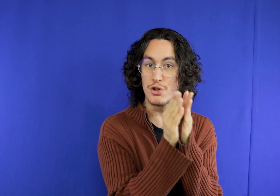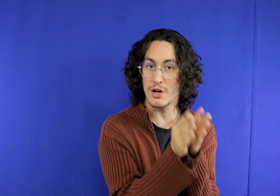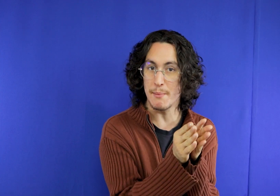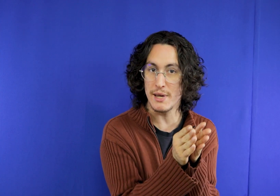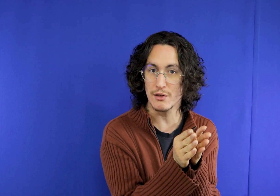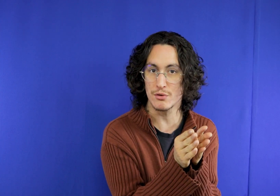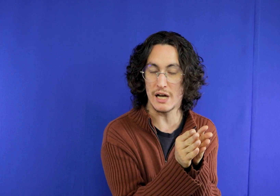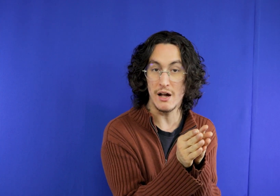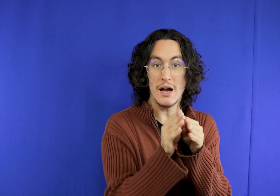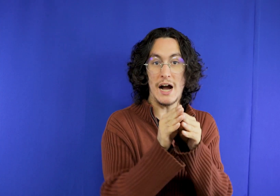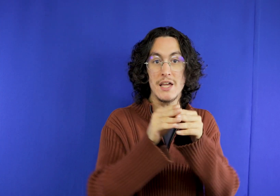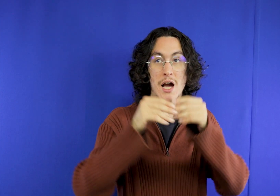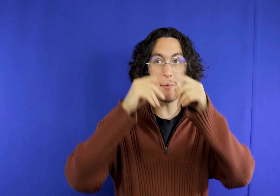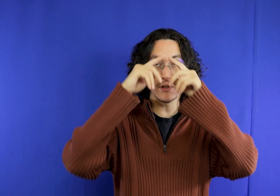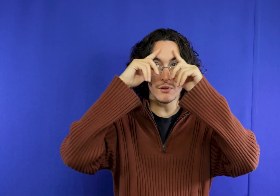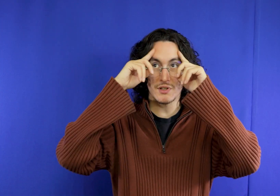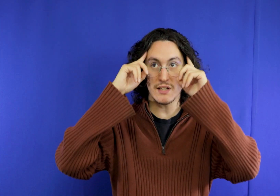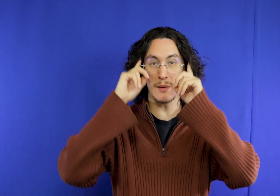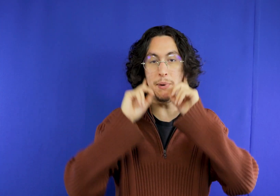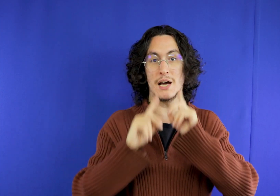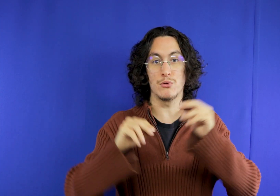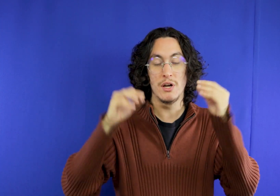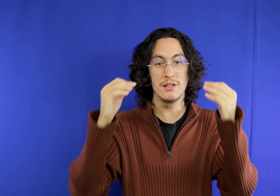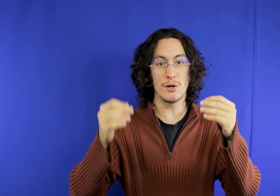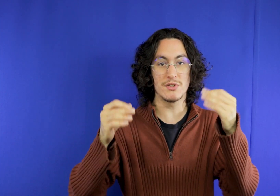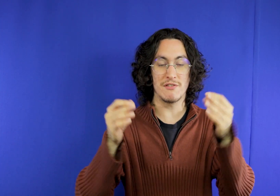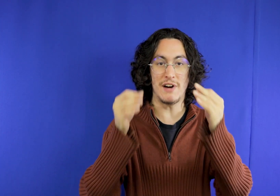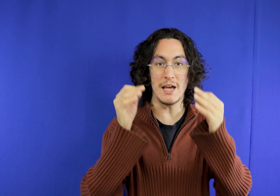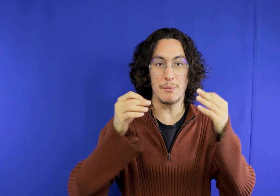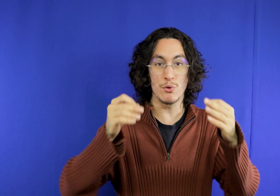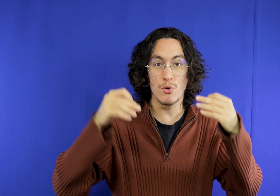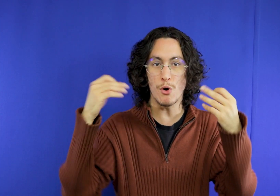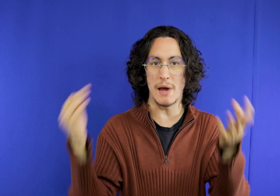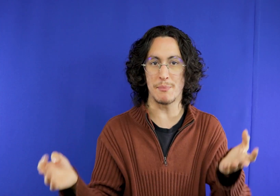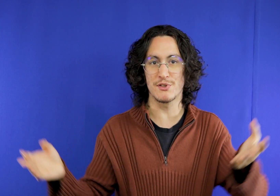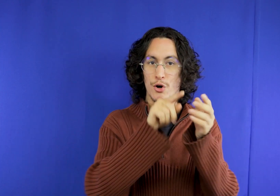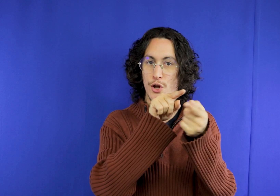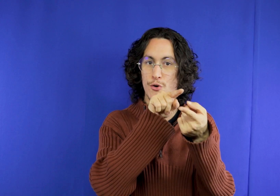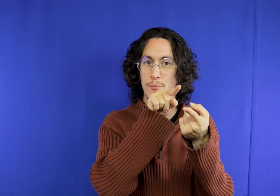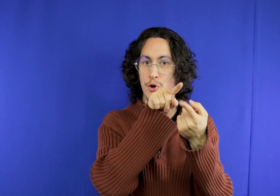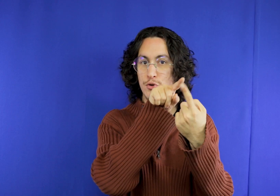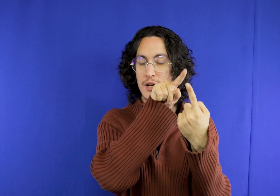minutes of travel there but I don’t know if it’s close so you’ll open Google Maps Place the